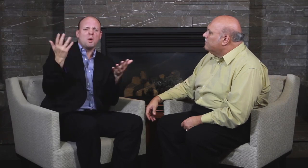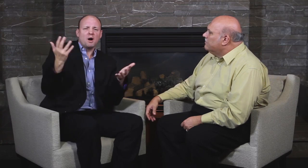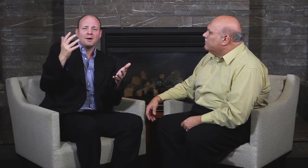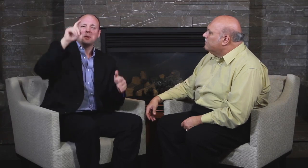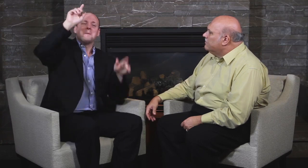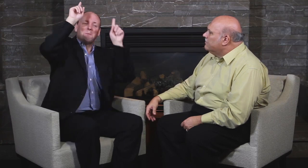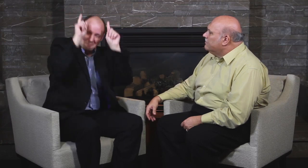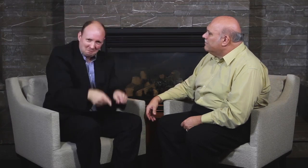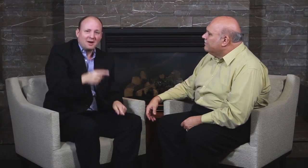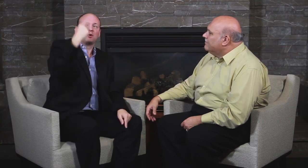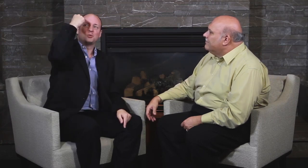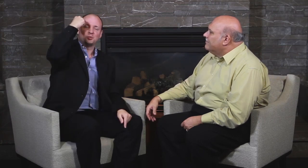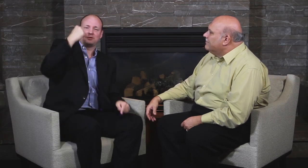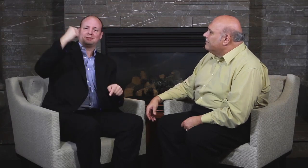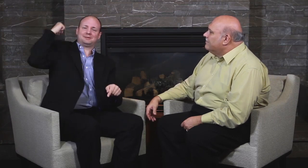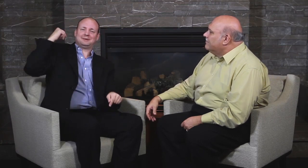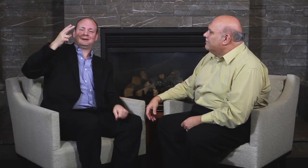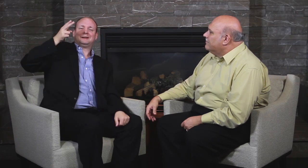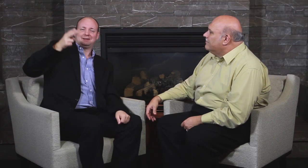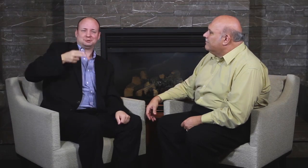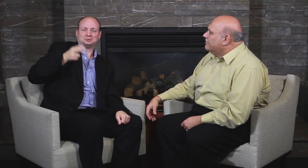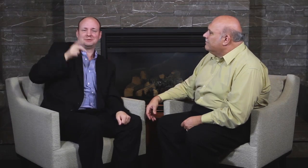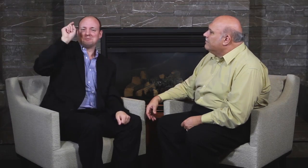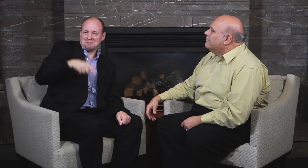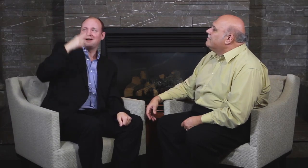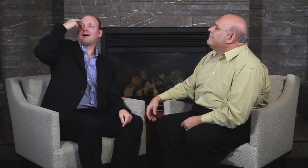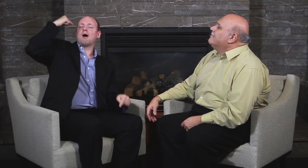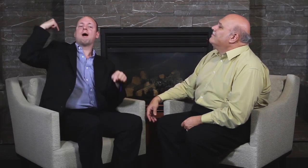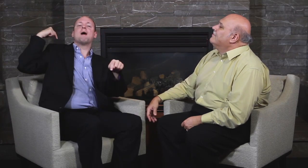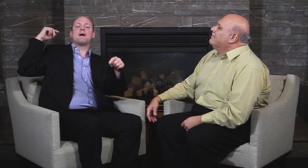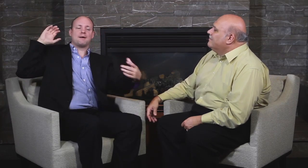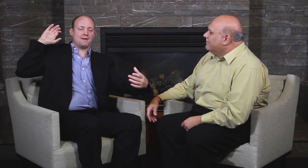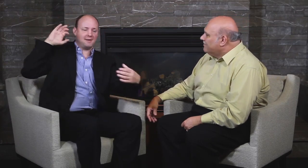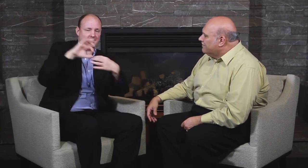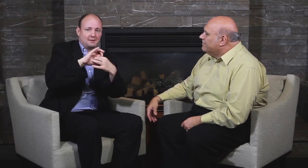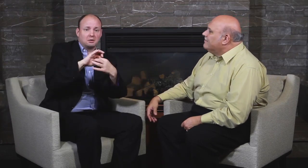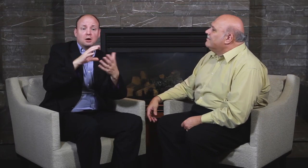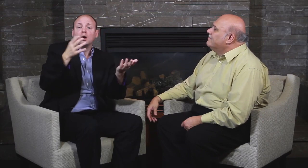to today’s Deaf History. We need to look